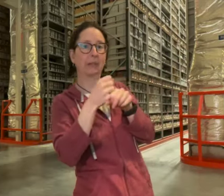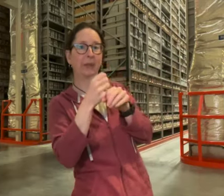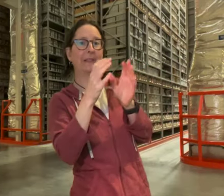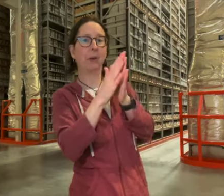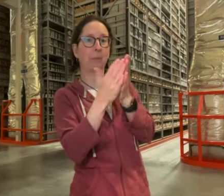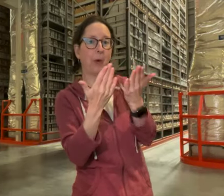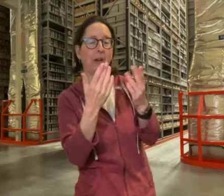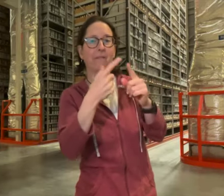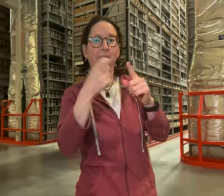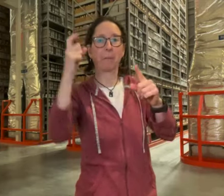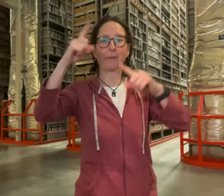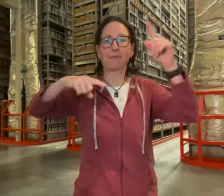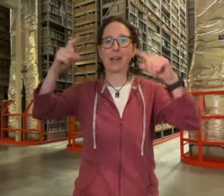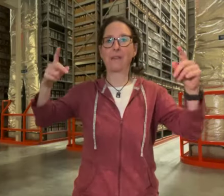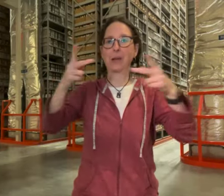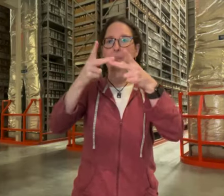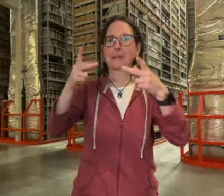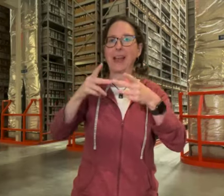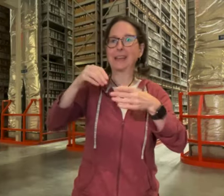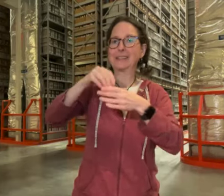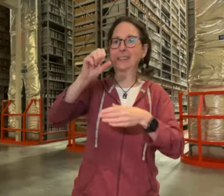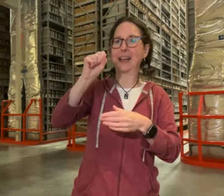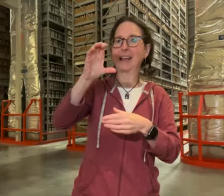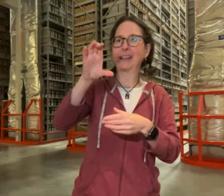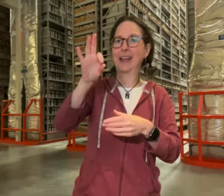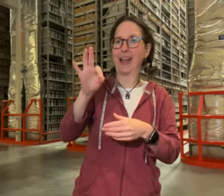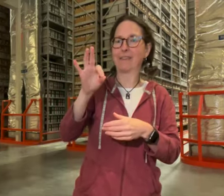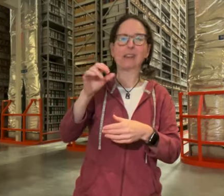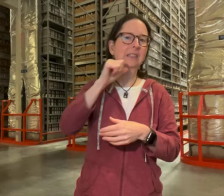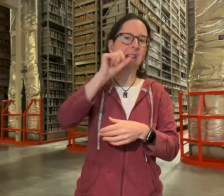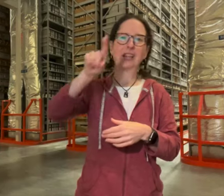de-accessioning involves retrieving books from various places in the SCF